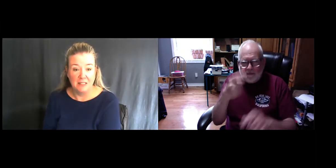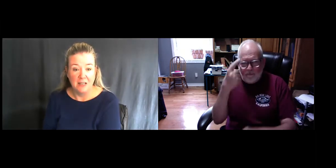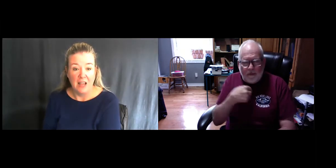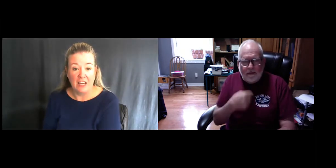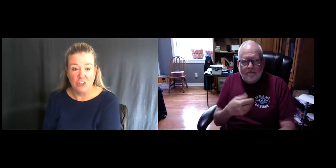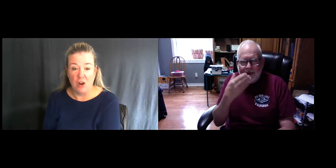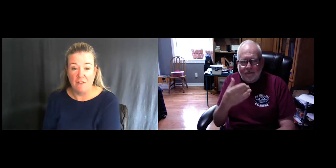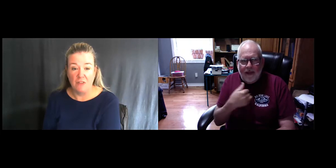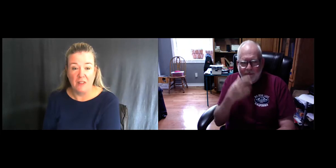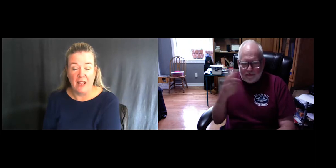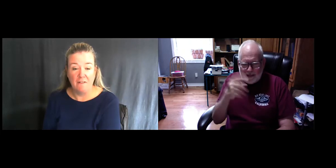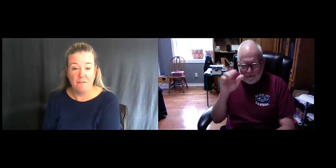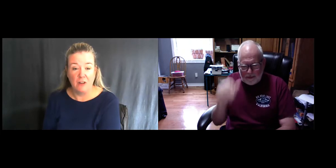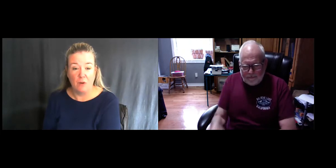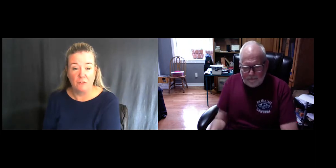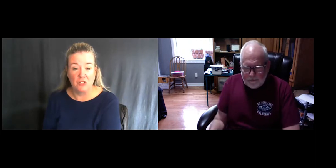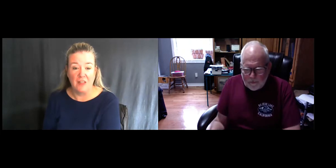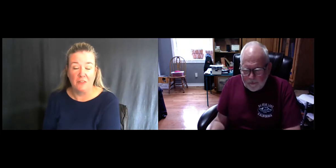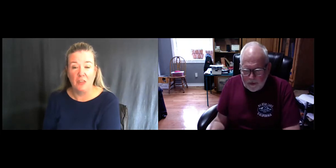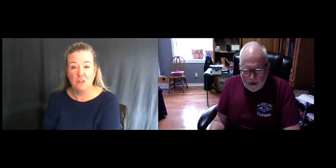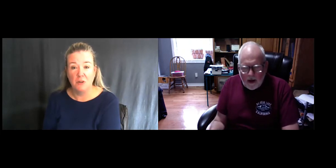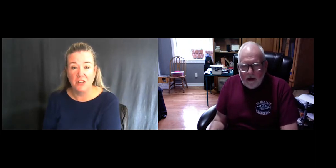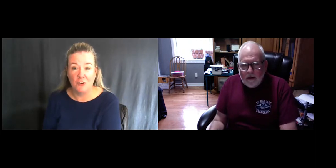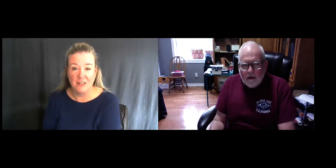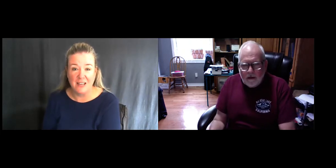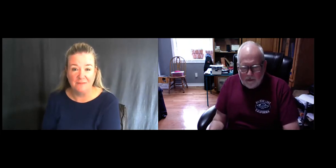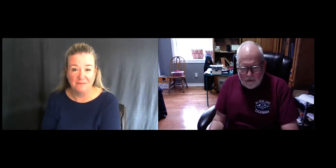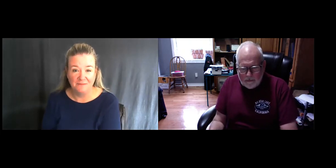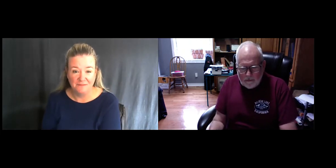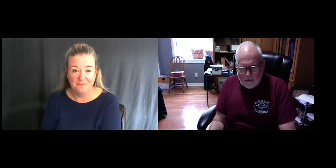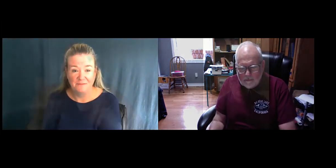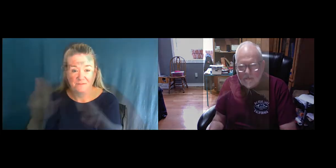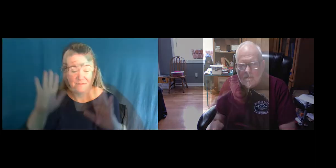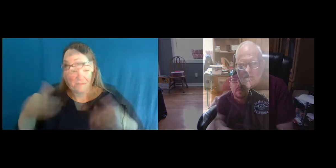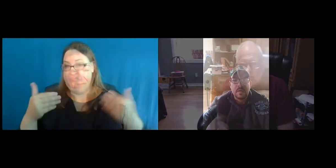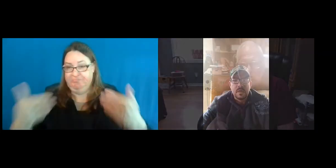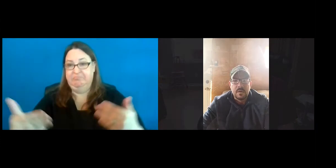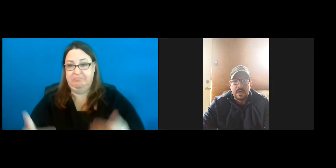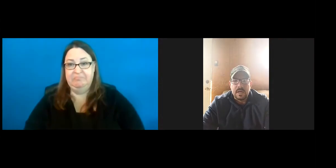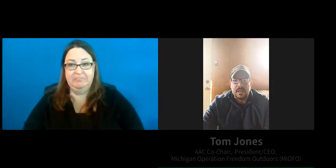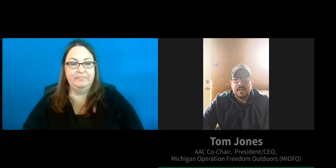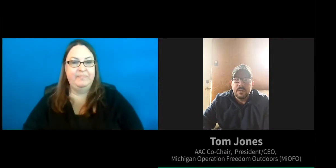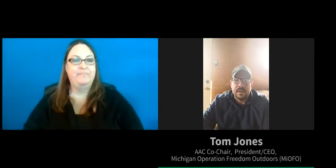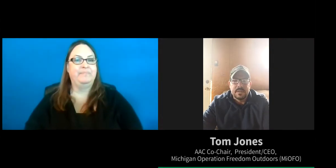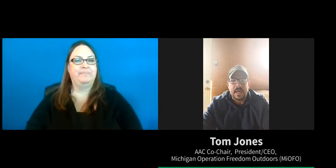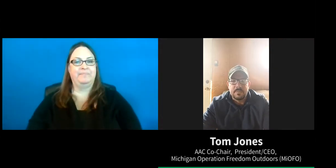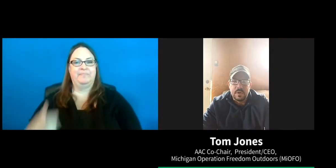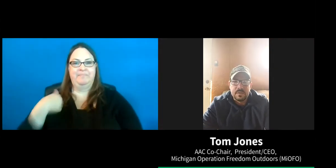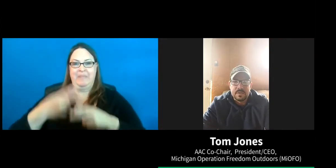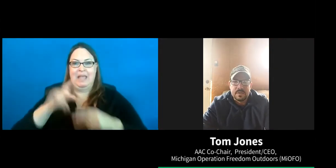And I can share everything that I have in reference to that. Thank you so much. Have a great day. My name is Tom Jones.